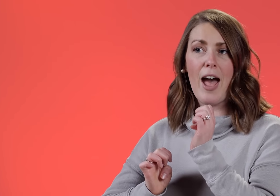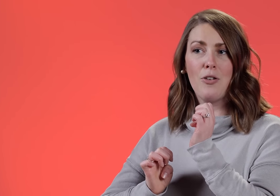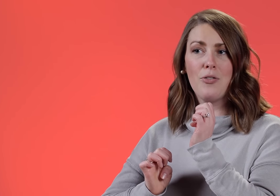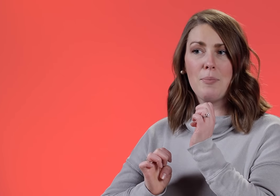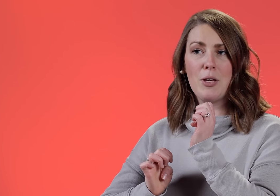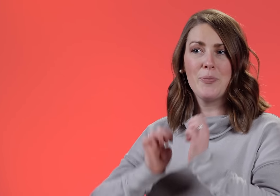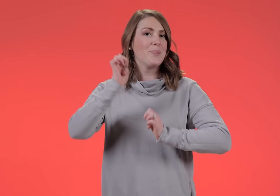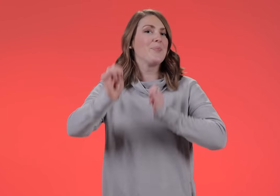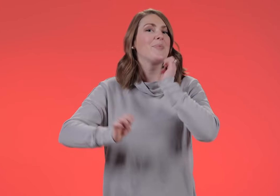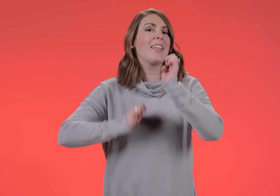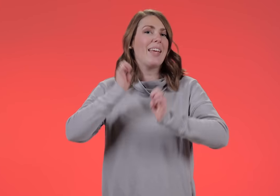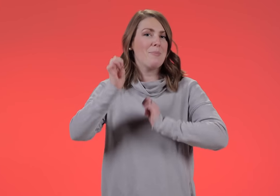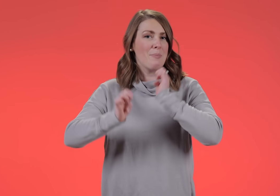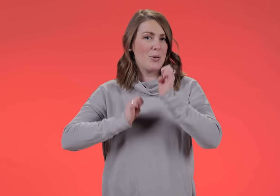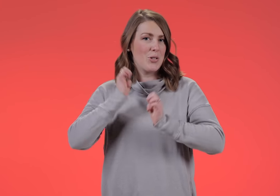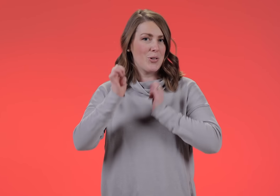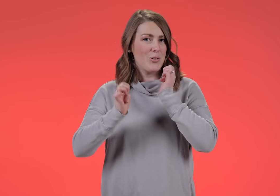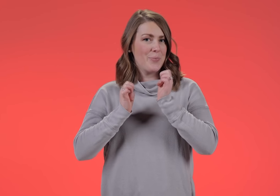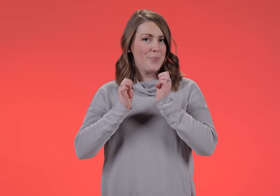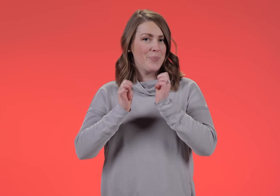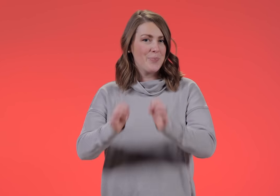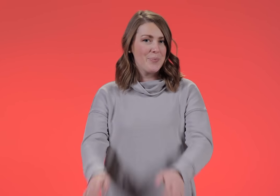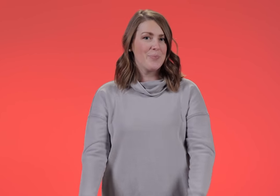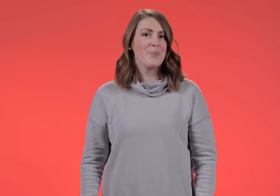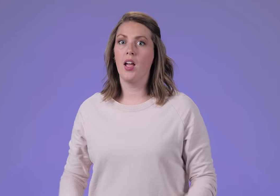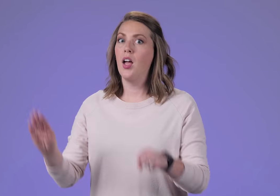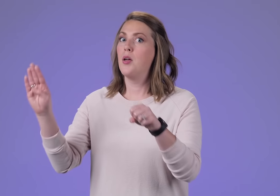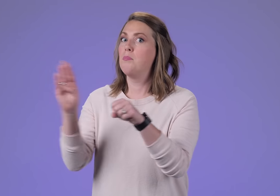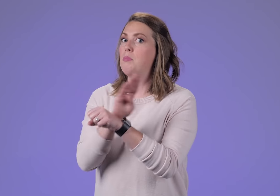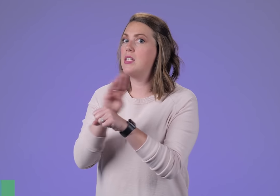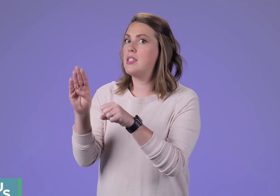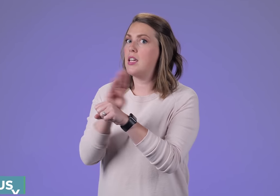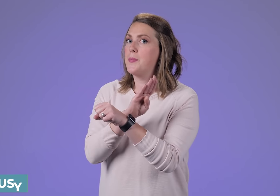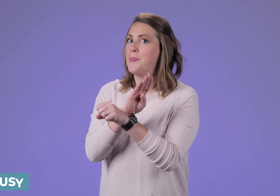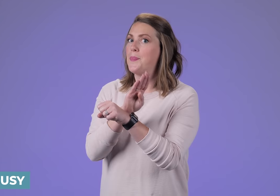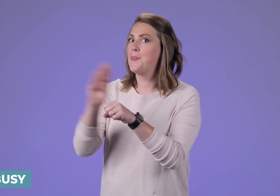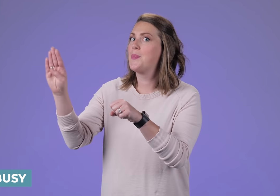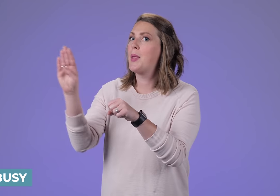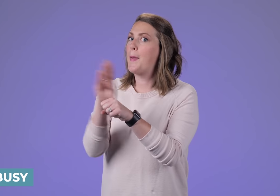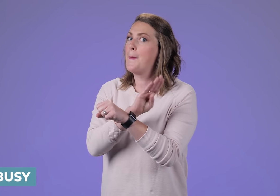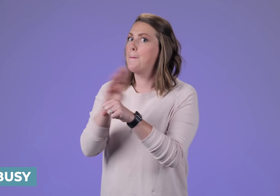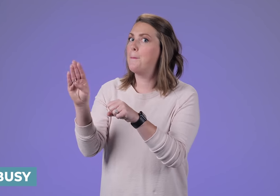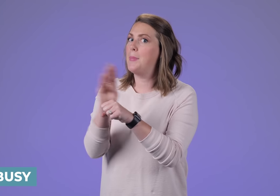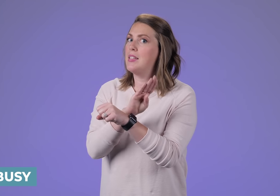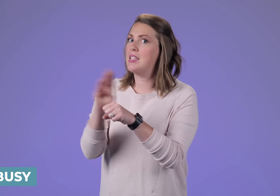out from you. EMOTIONAL BUSY BUSY